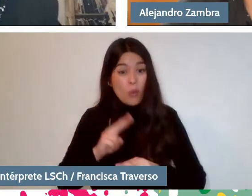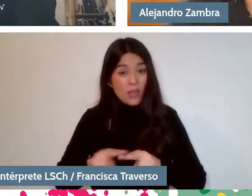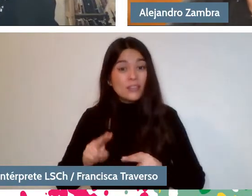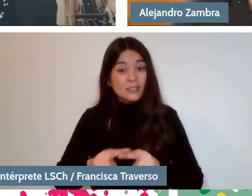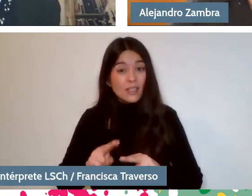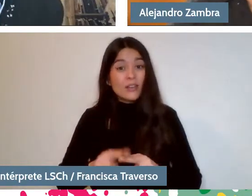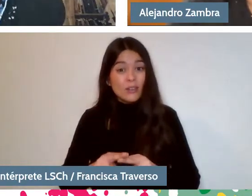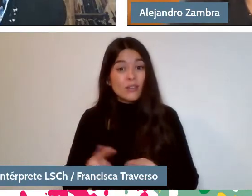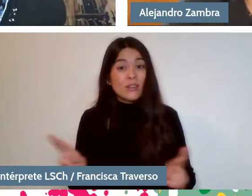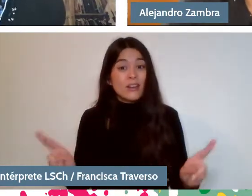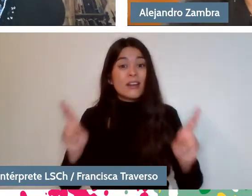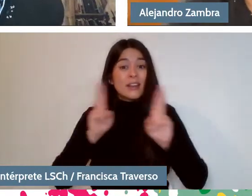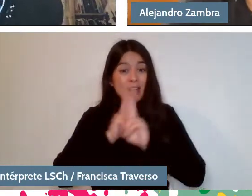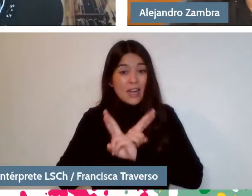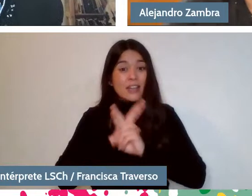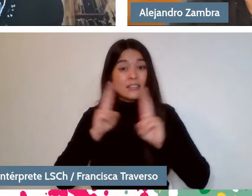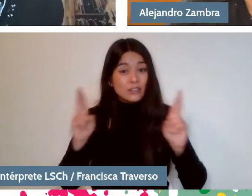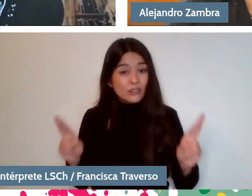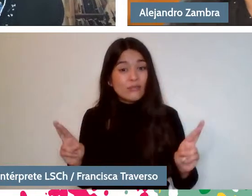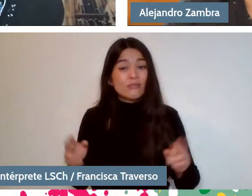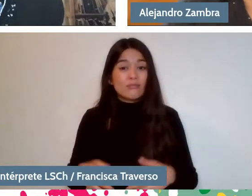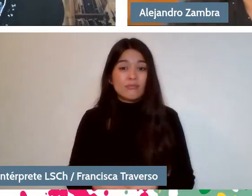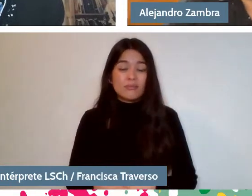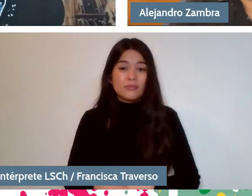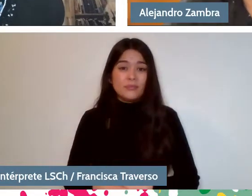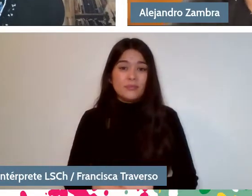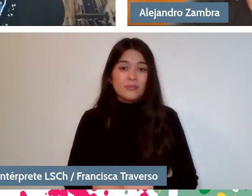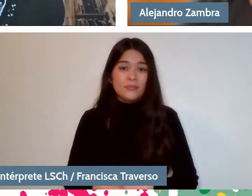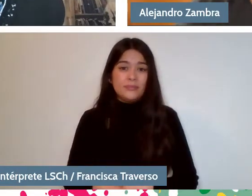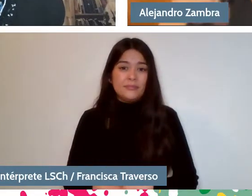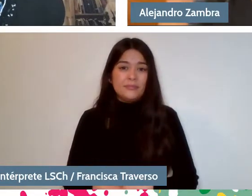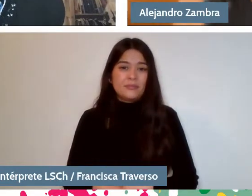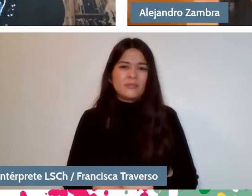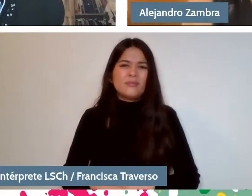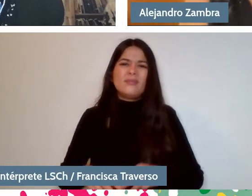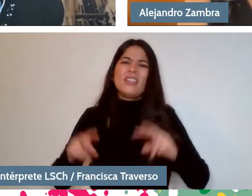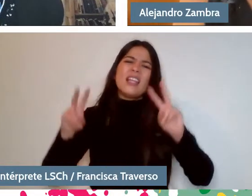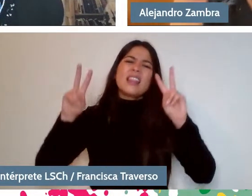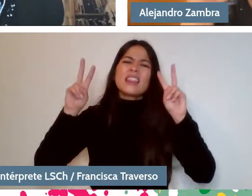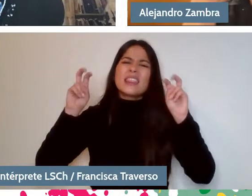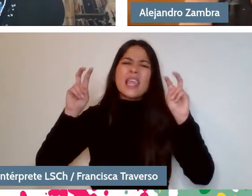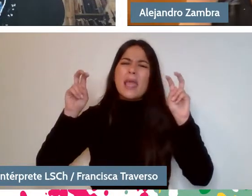I mean, the theme thing, actually, came out a bit...